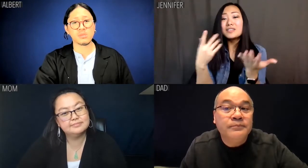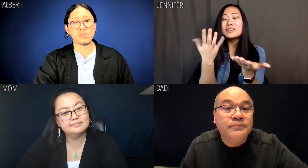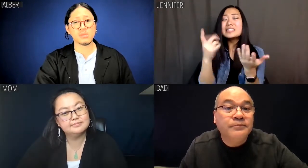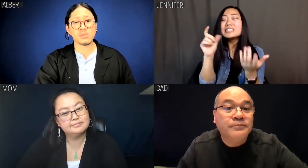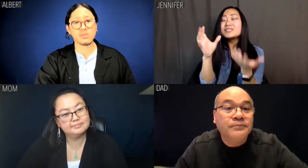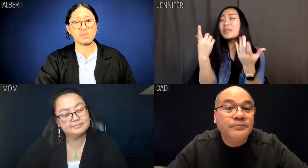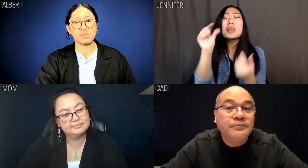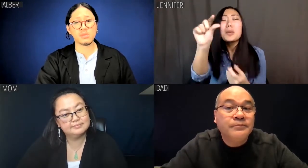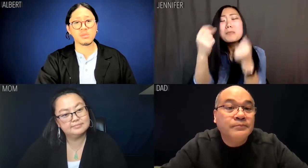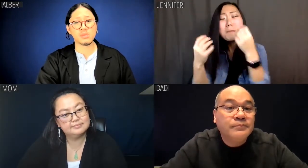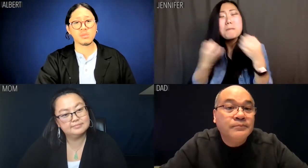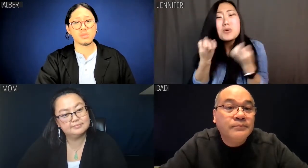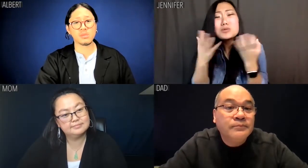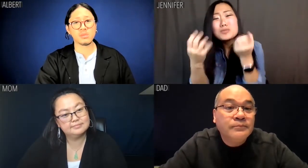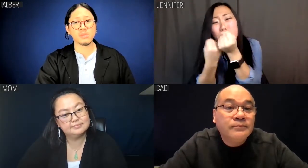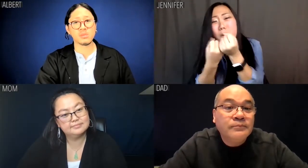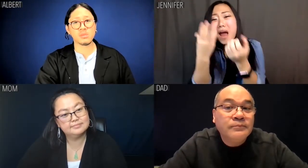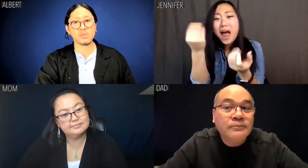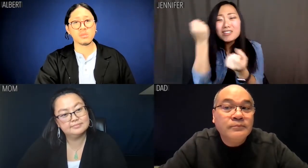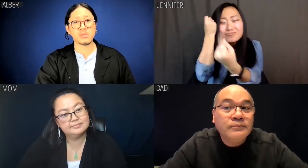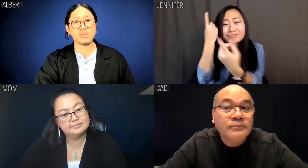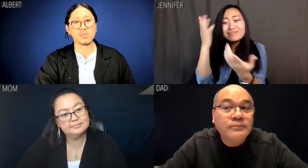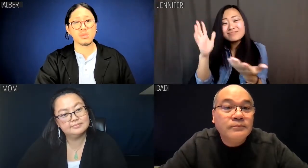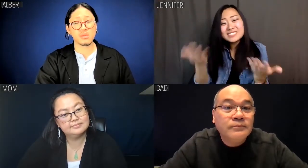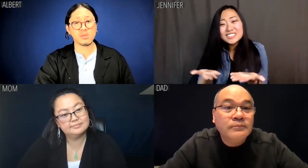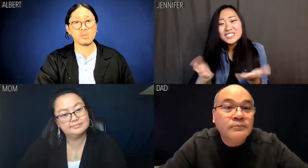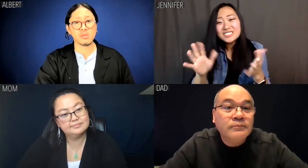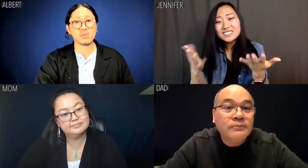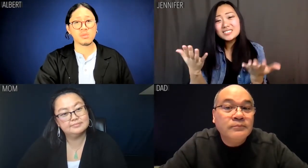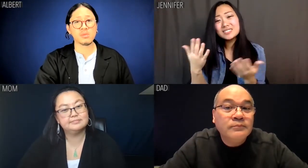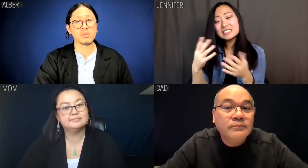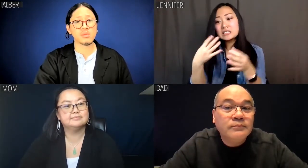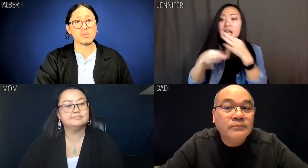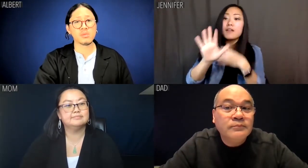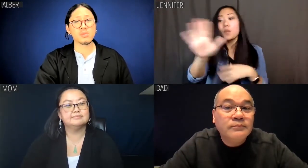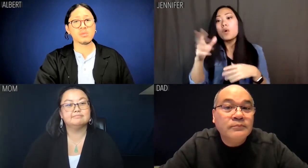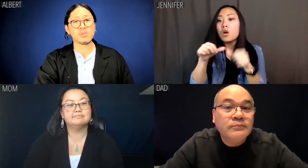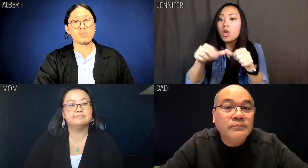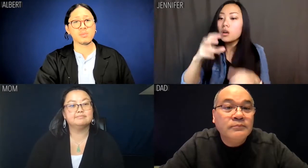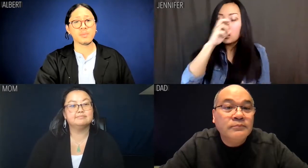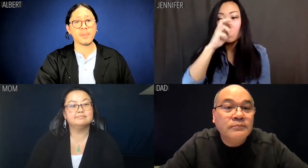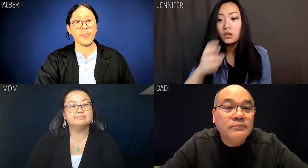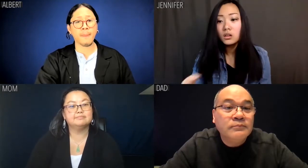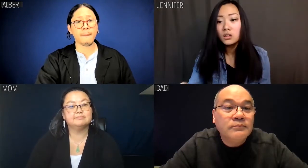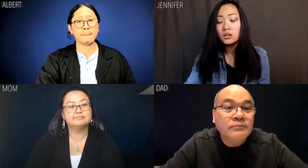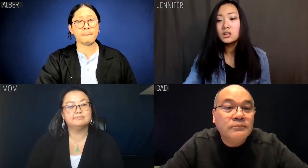and I -- couldn't a little emotional support and understanding be warranted here instead of continued hard-ass-ery?